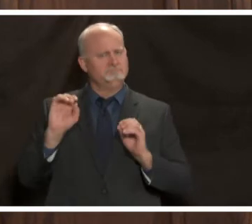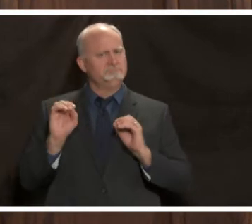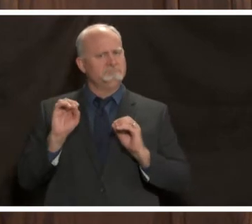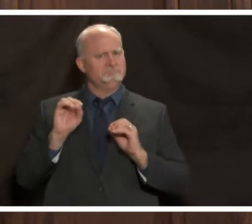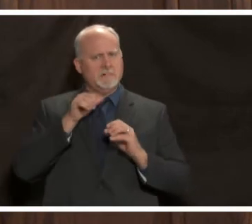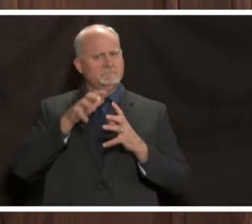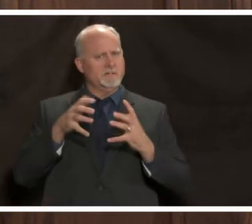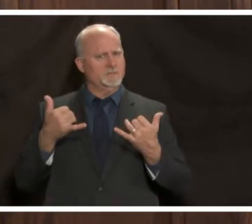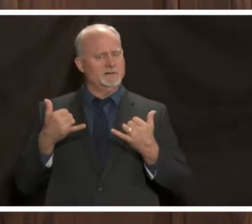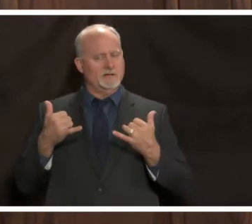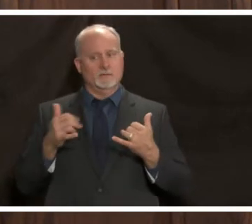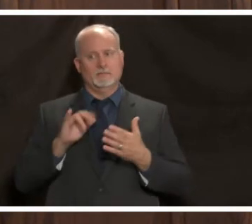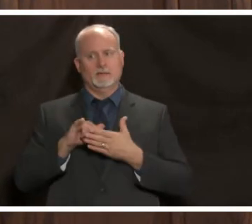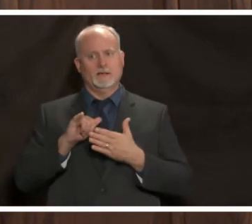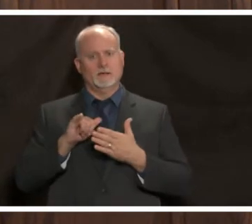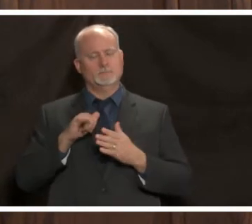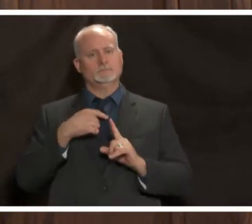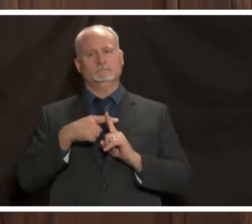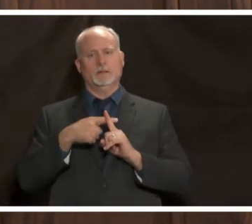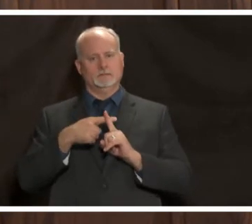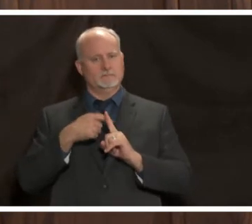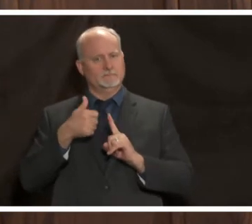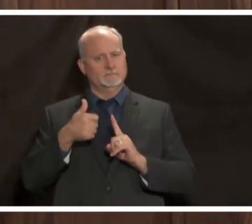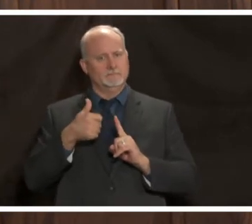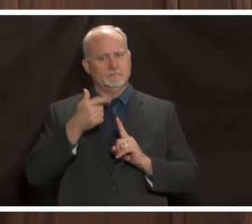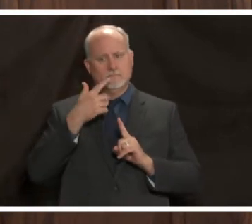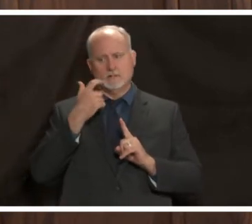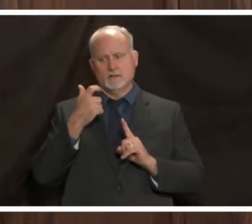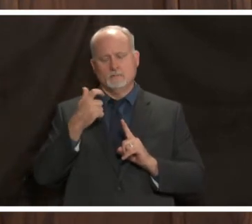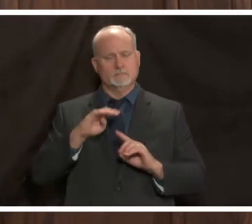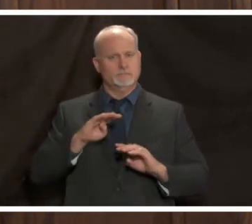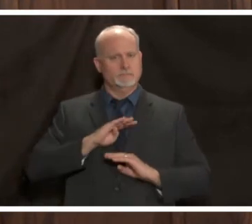and that is a silver lining we're very pleased about that